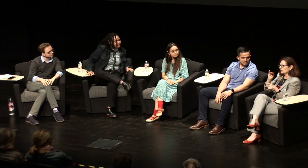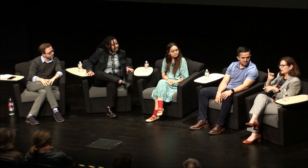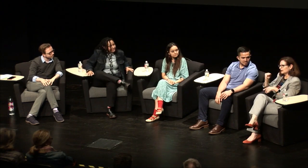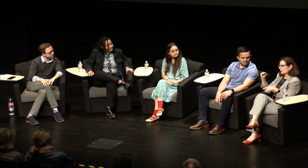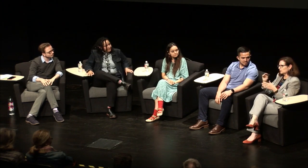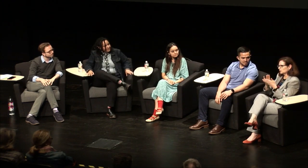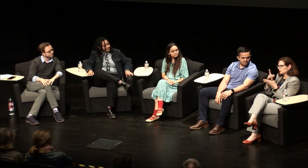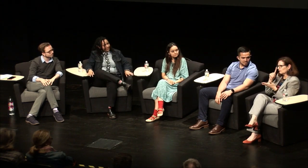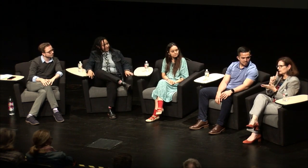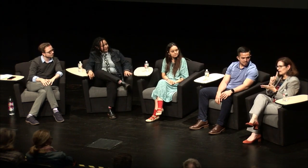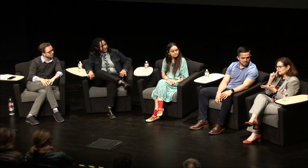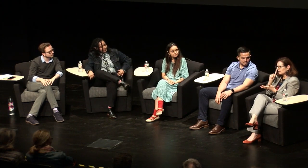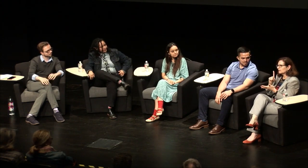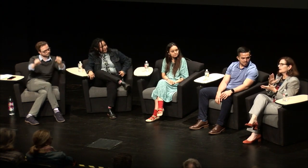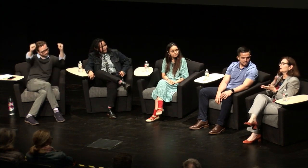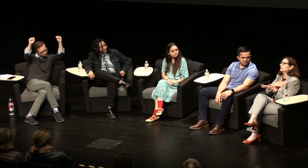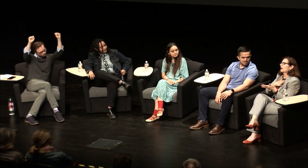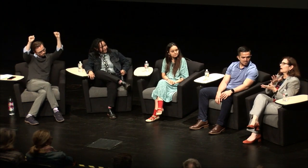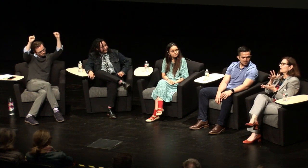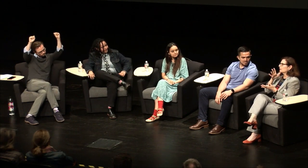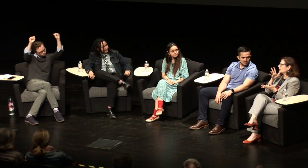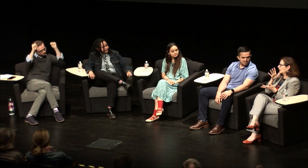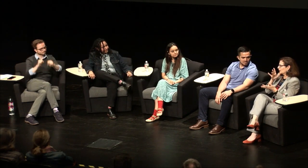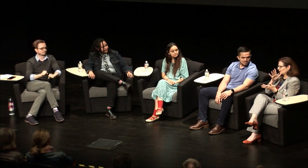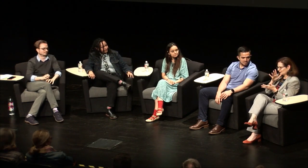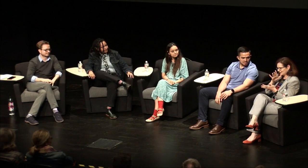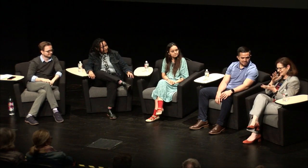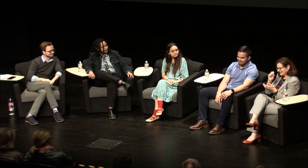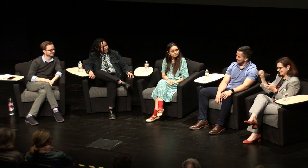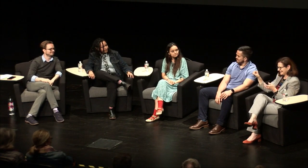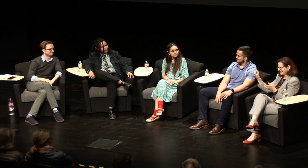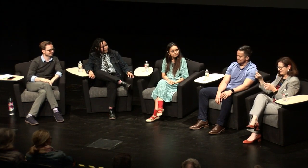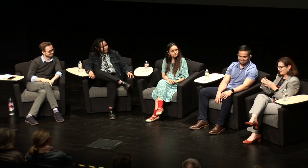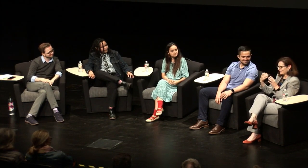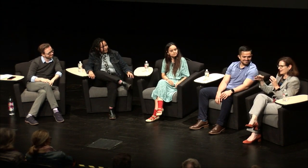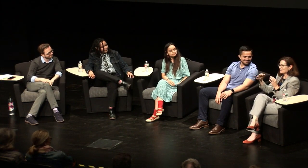for the Deaf the my parents my mother my excuse me my father went to Middle